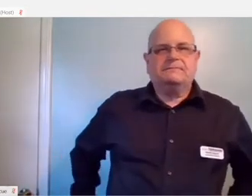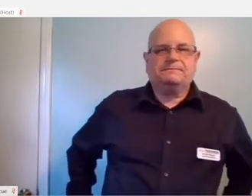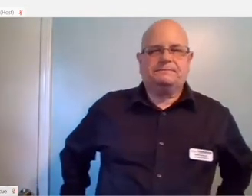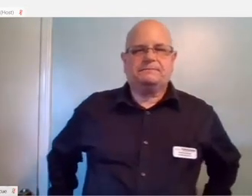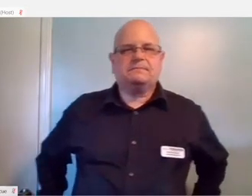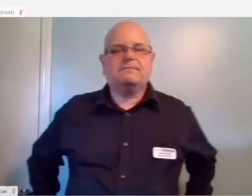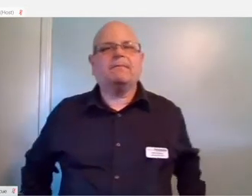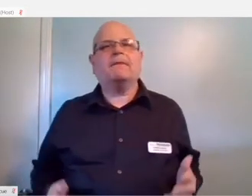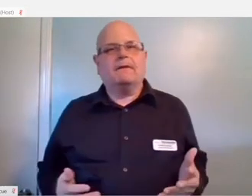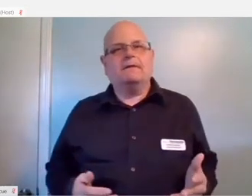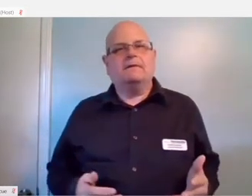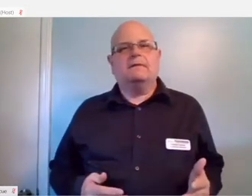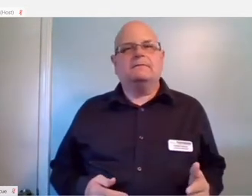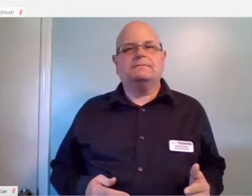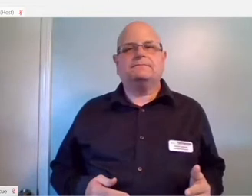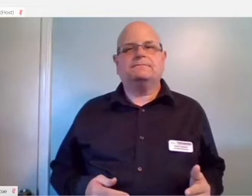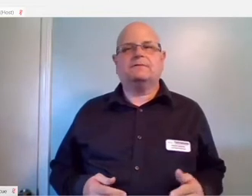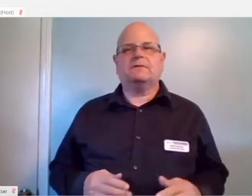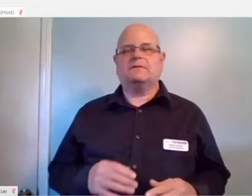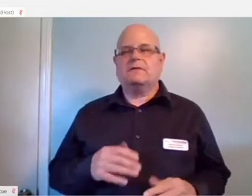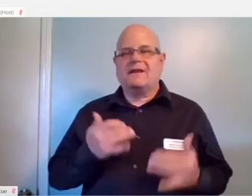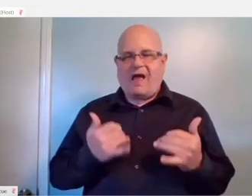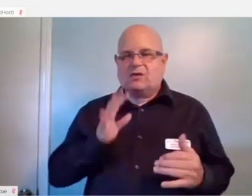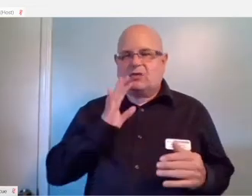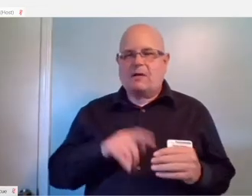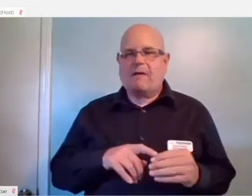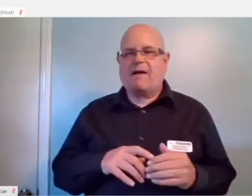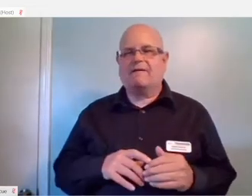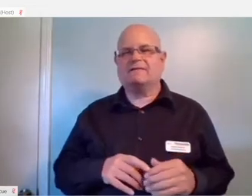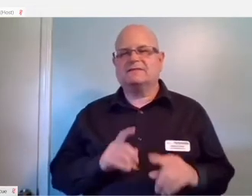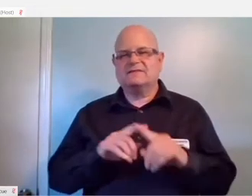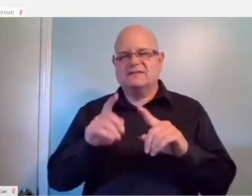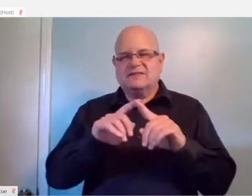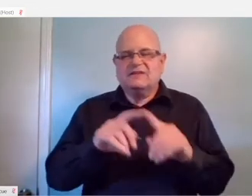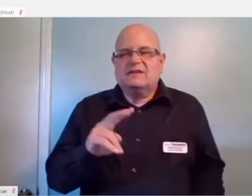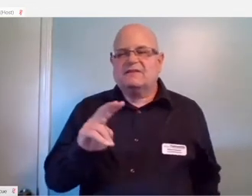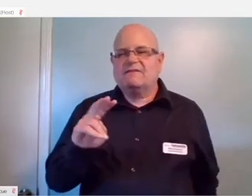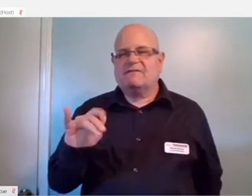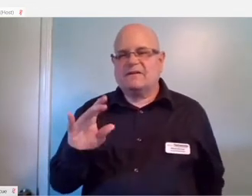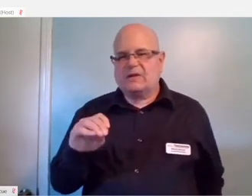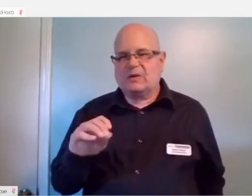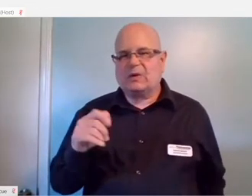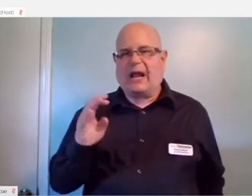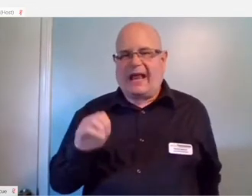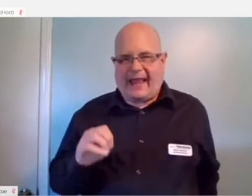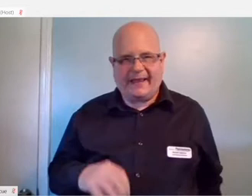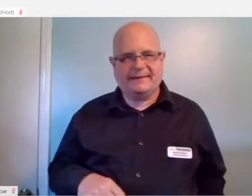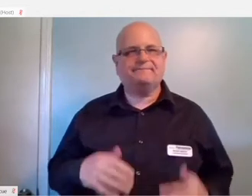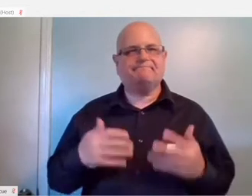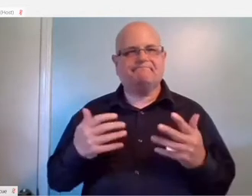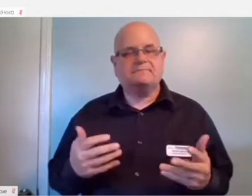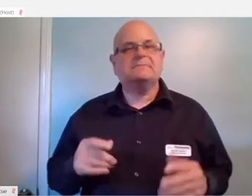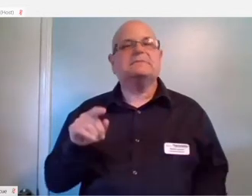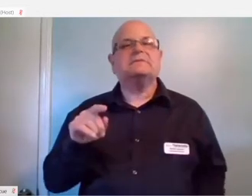So moving on to video game consoles, built‑in console accessibility.